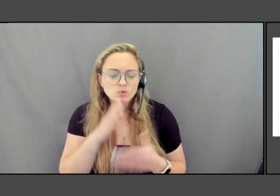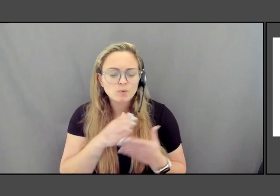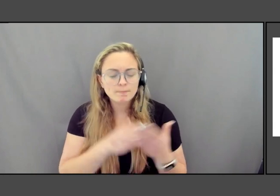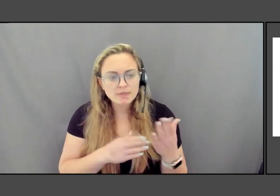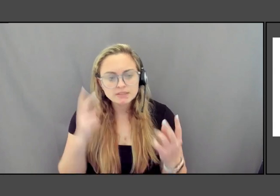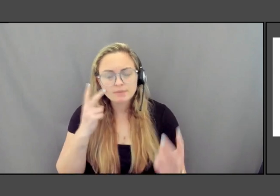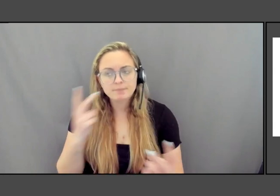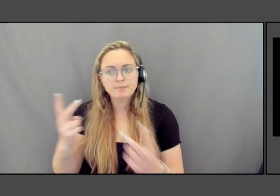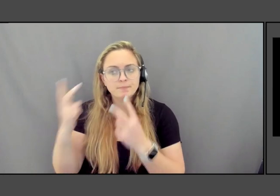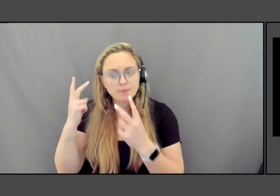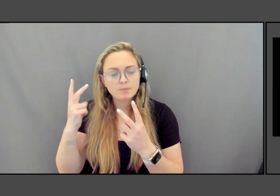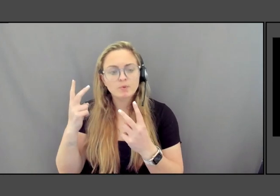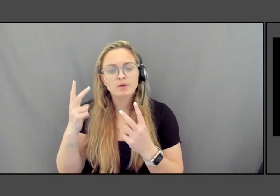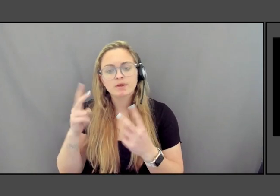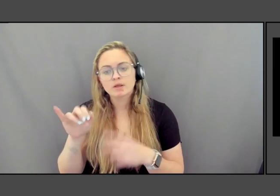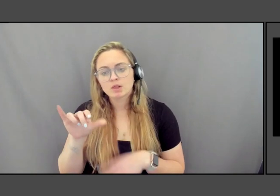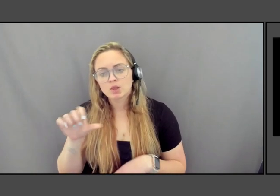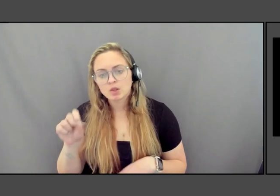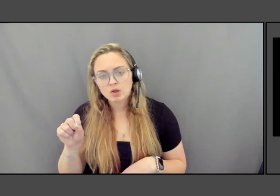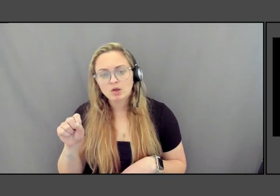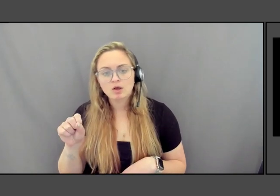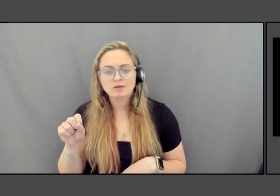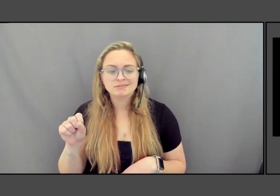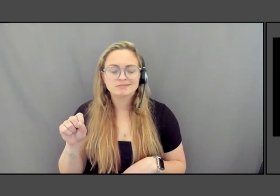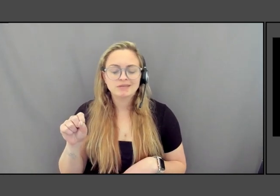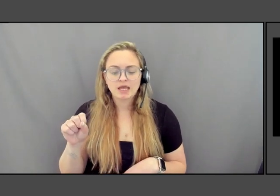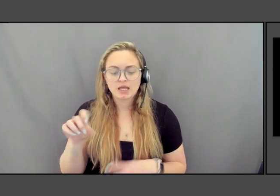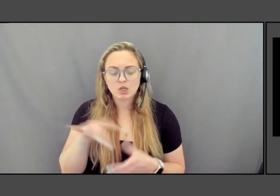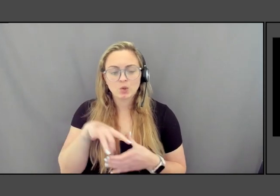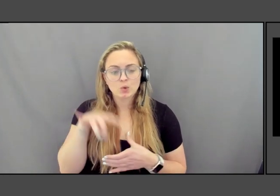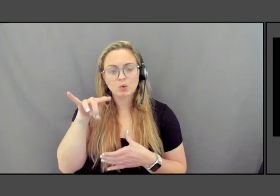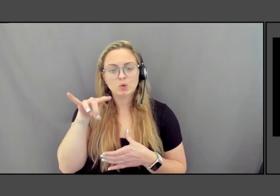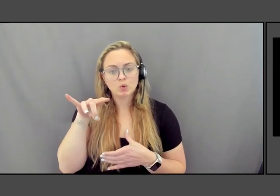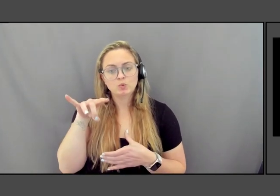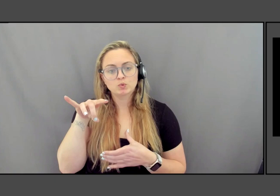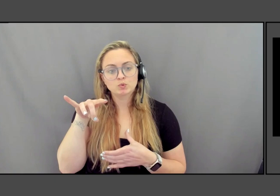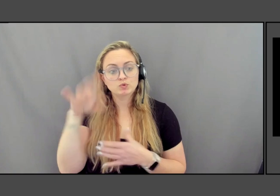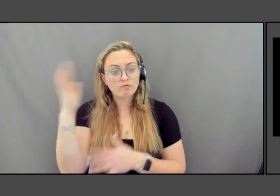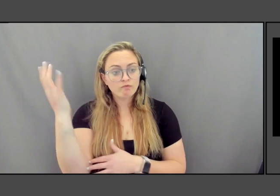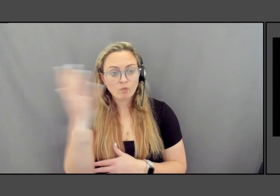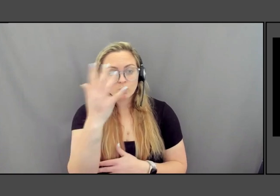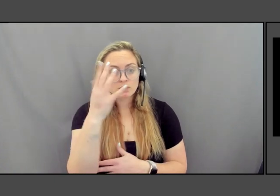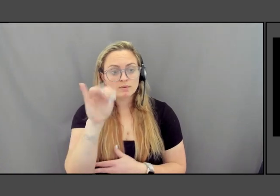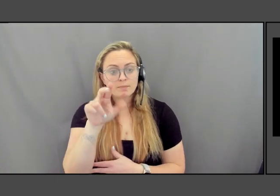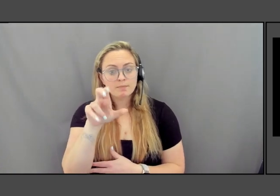Ghost Forest in Madison Square Park that stayed up for the course of a year.